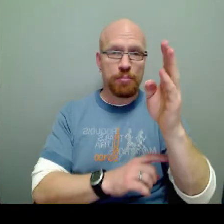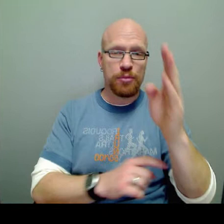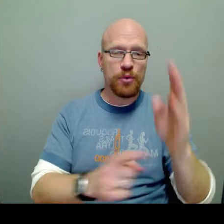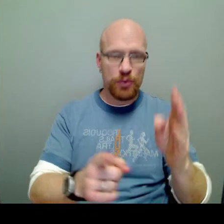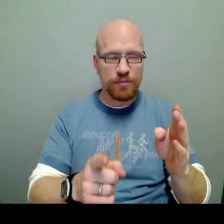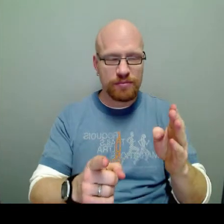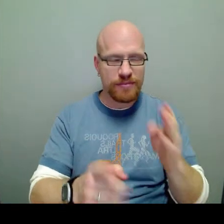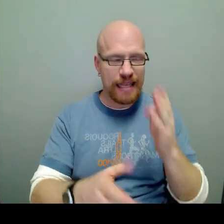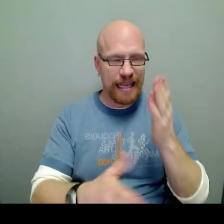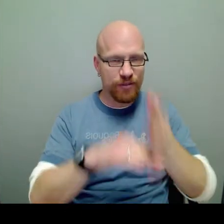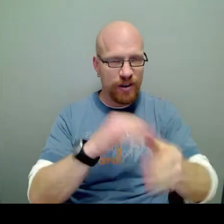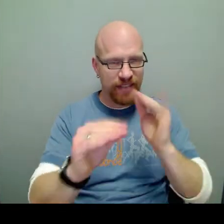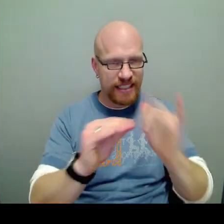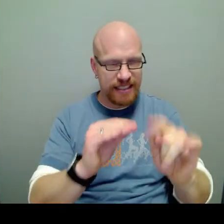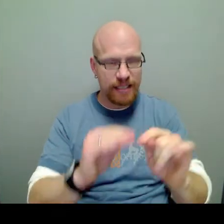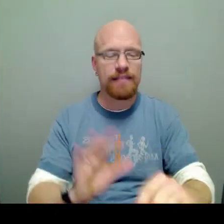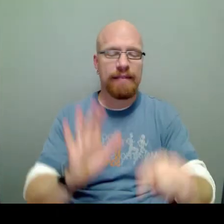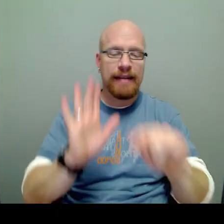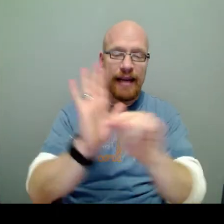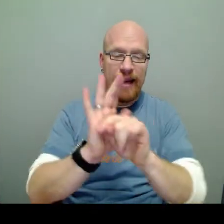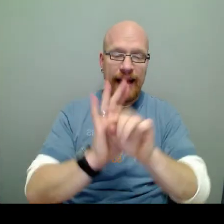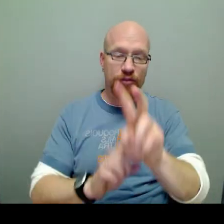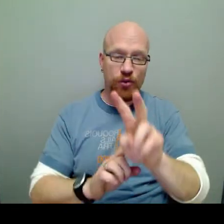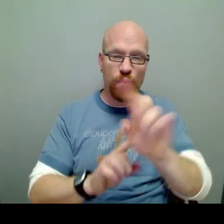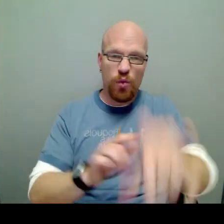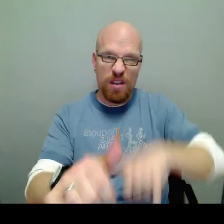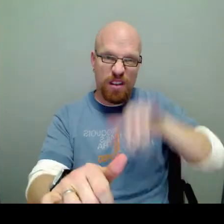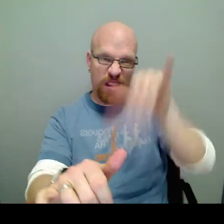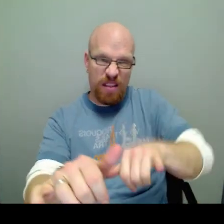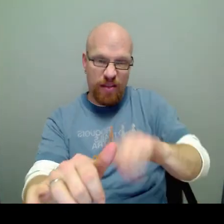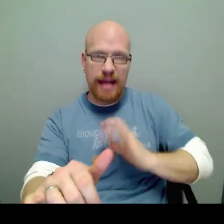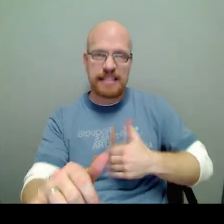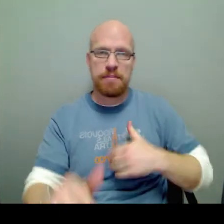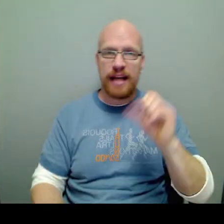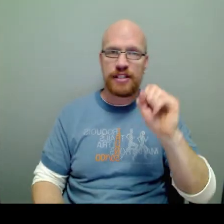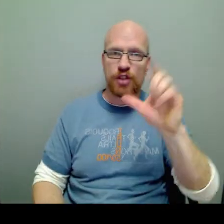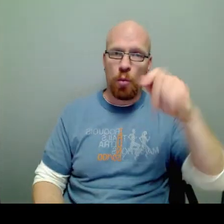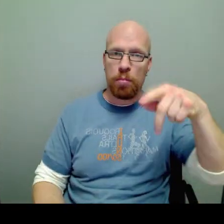In blue, after I fixed it, negative 2, that's my slope.